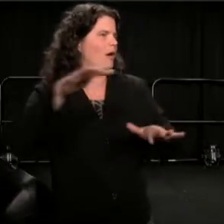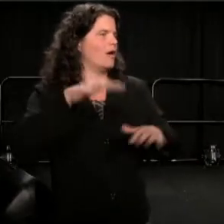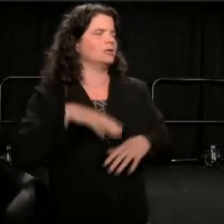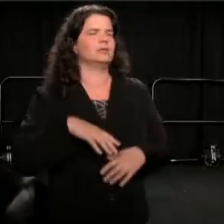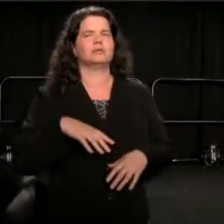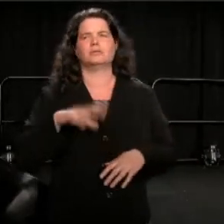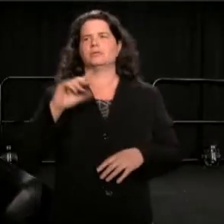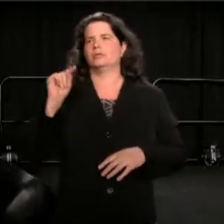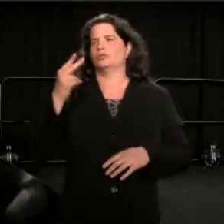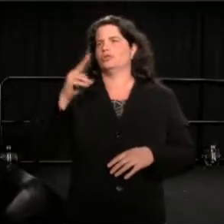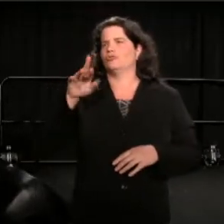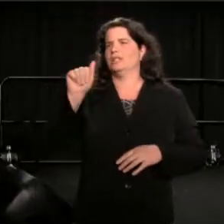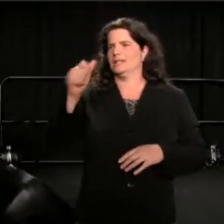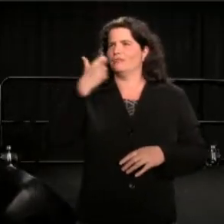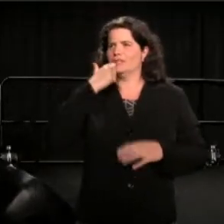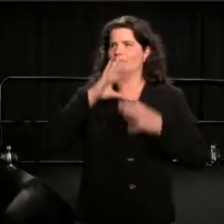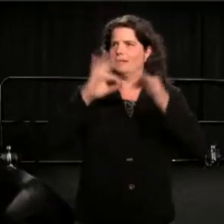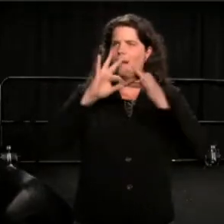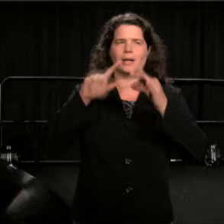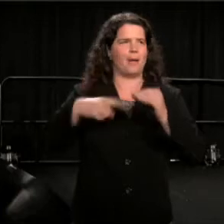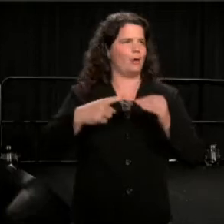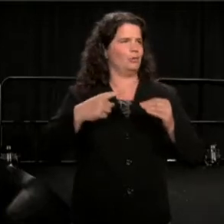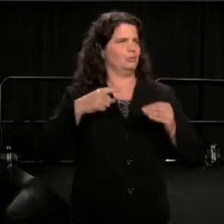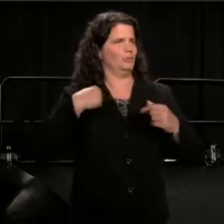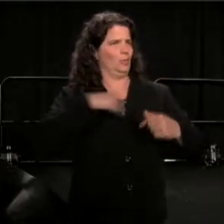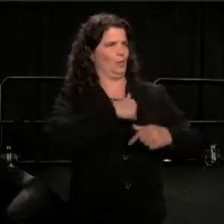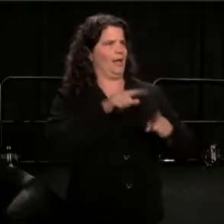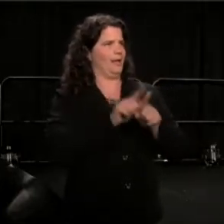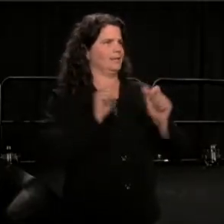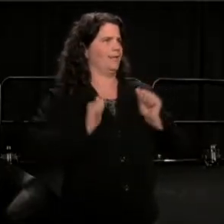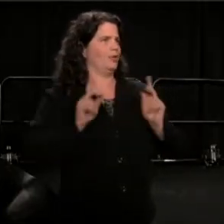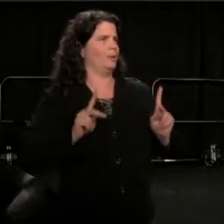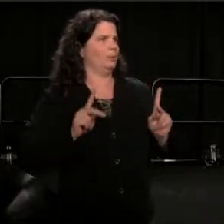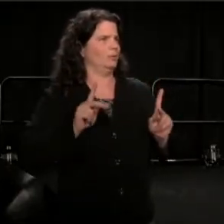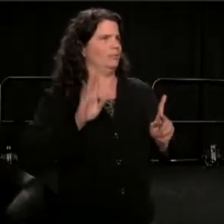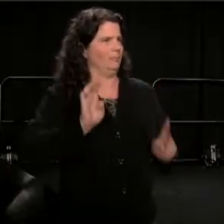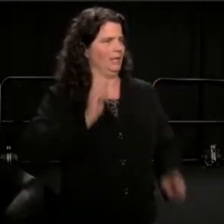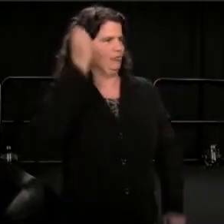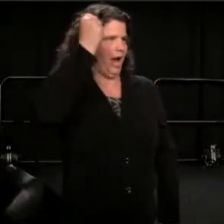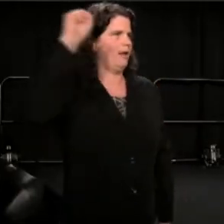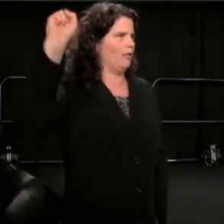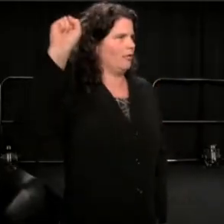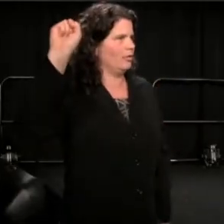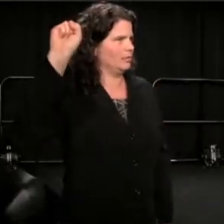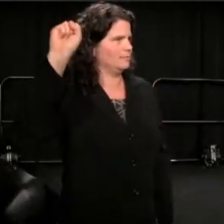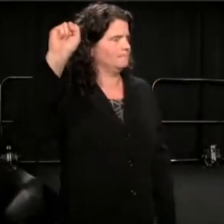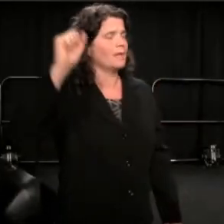about being radical. So this is an opportunity for theaters to reach out into communities, and have radical acts.